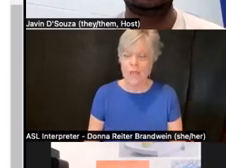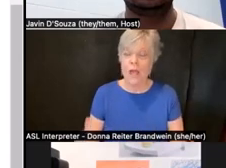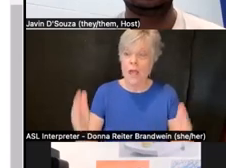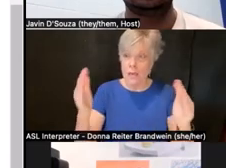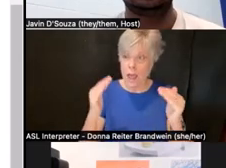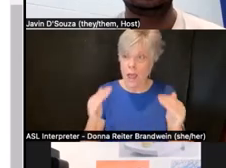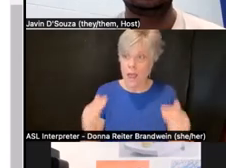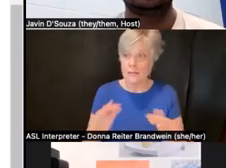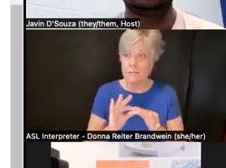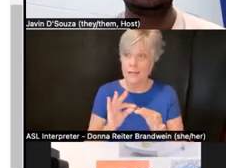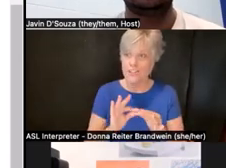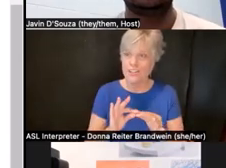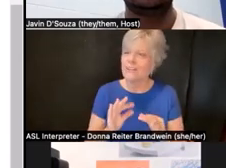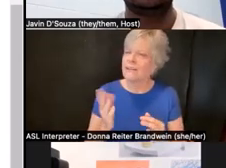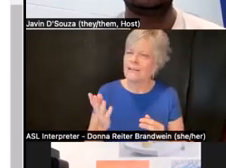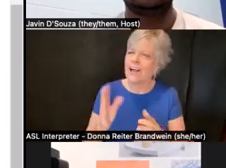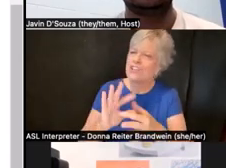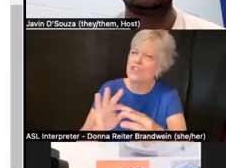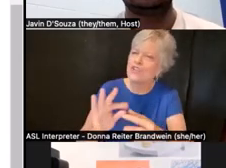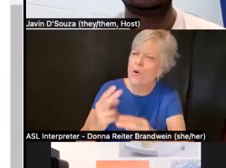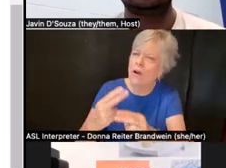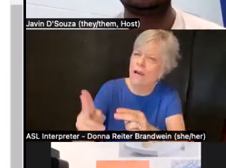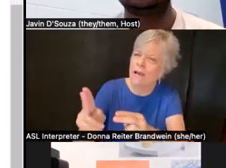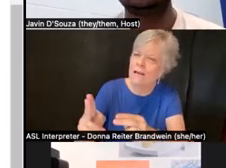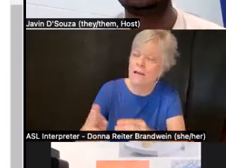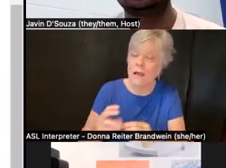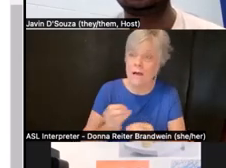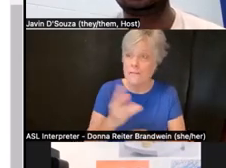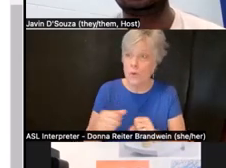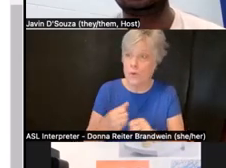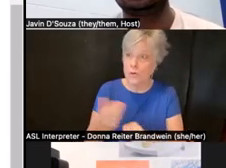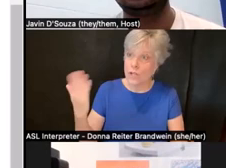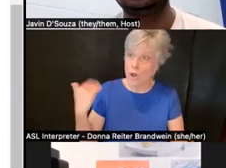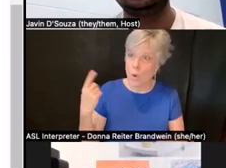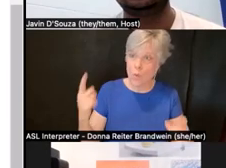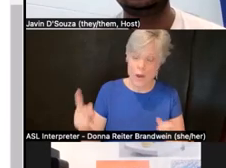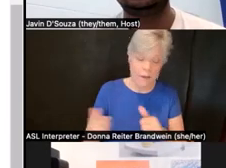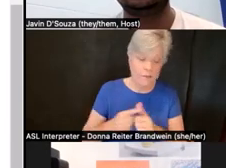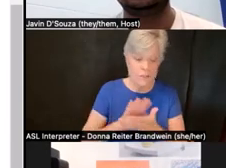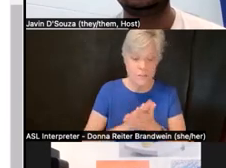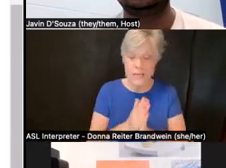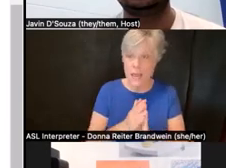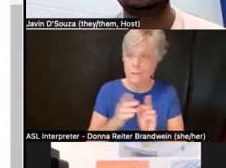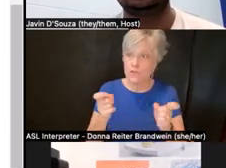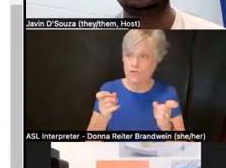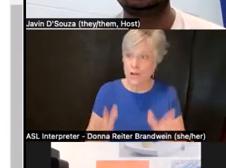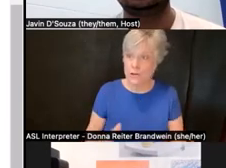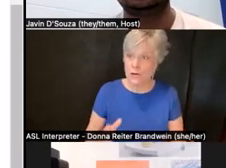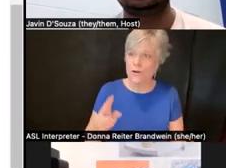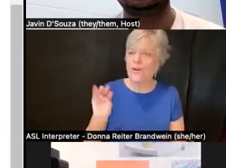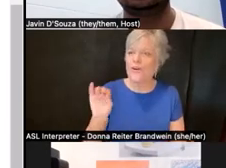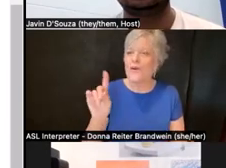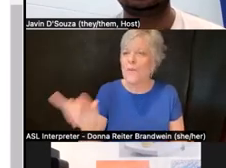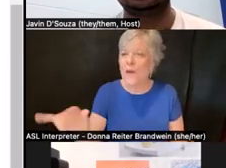a story very briefly, which is that a number of years ago, when I first became director, Wendy Harbor knows this story,